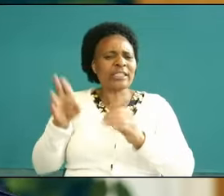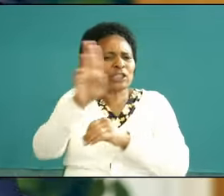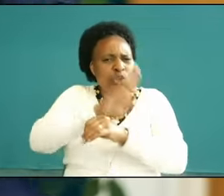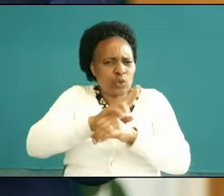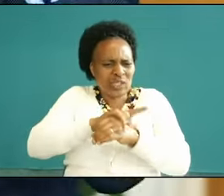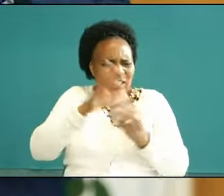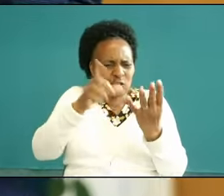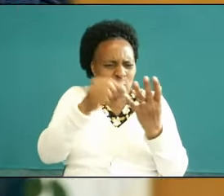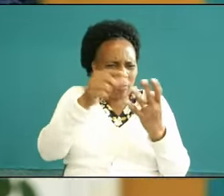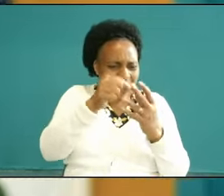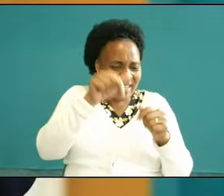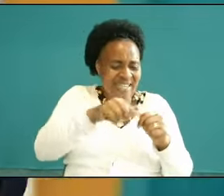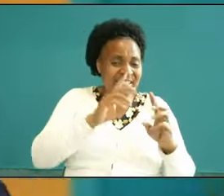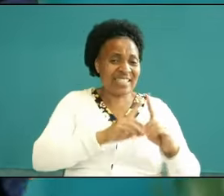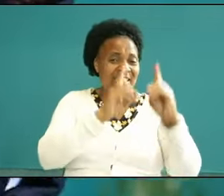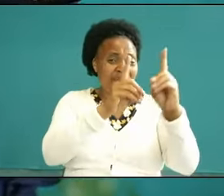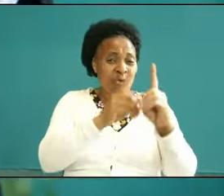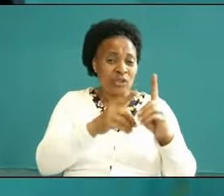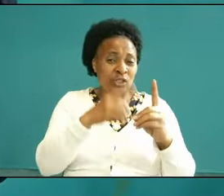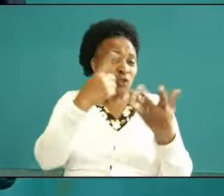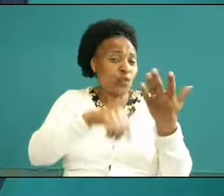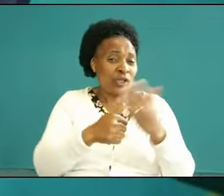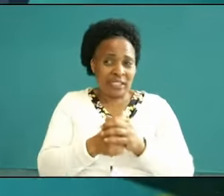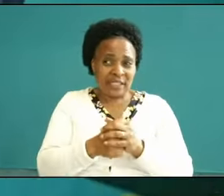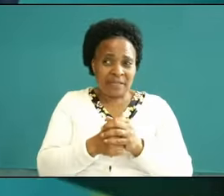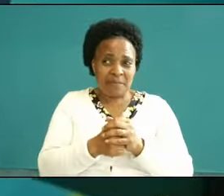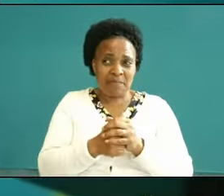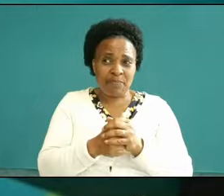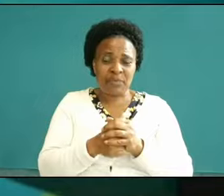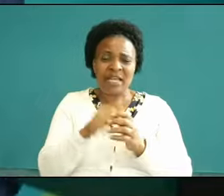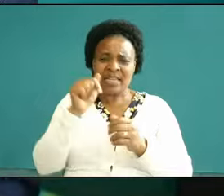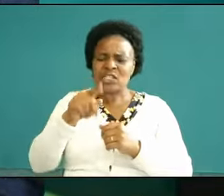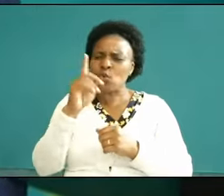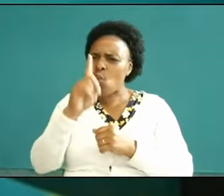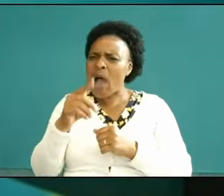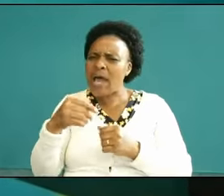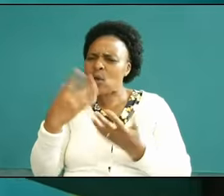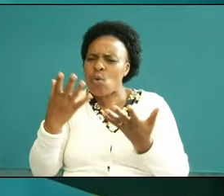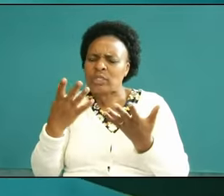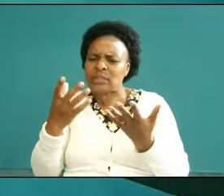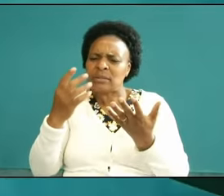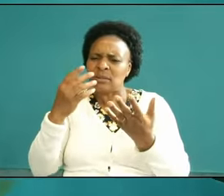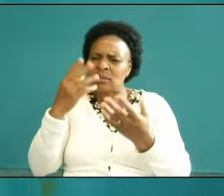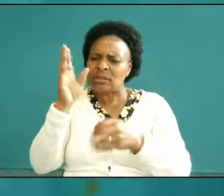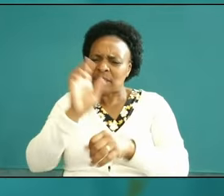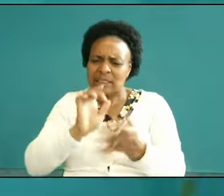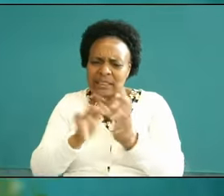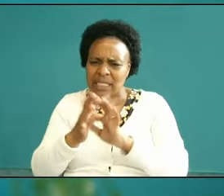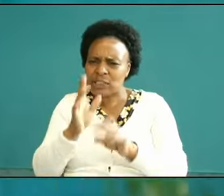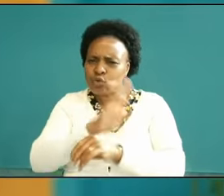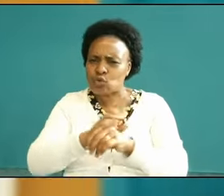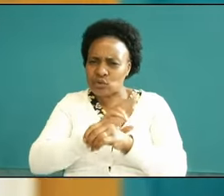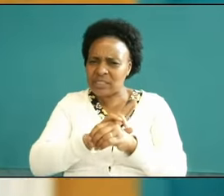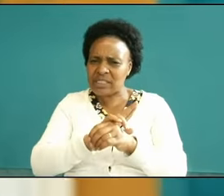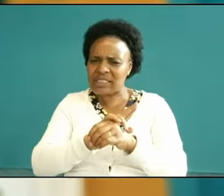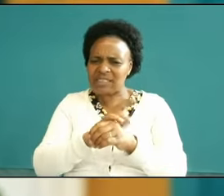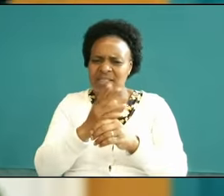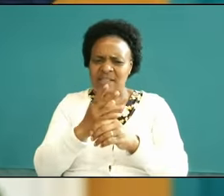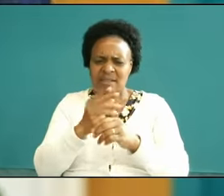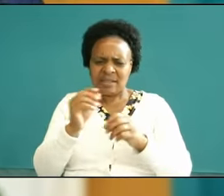this that one is a kiss that one is a Lu that one is a me why why me what criteria no no they were